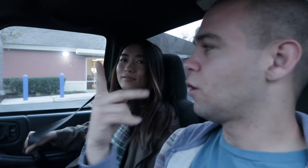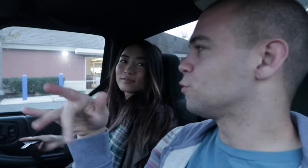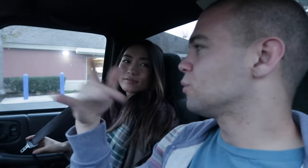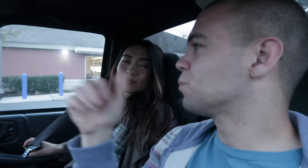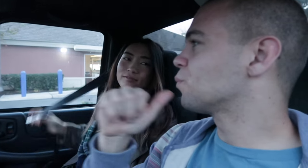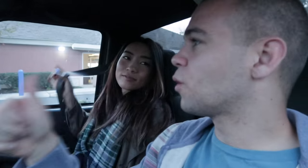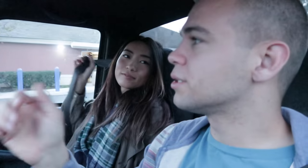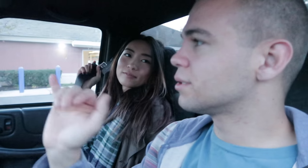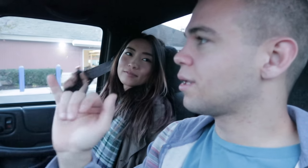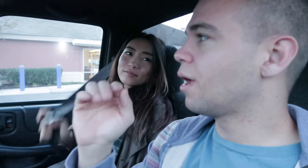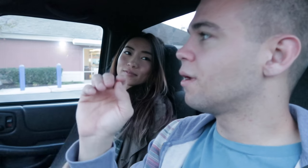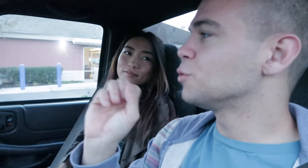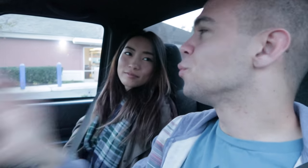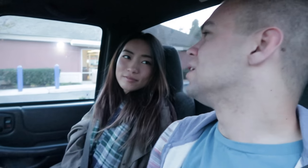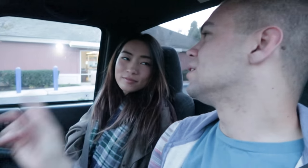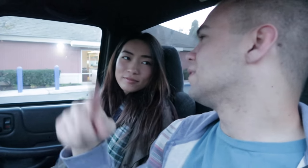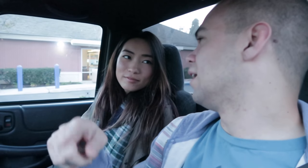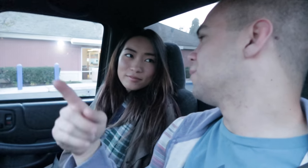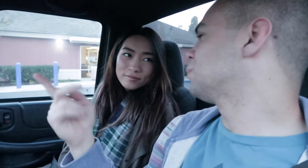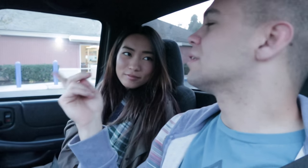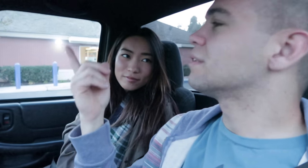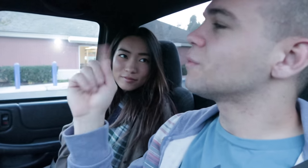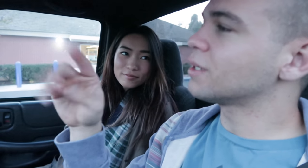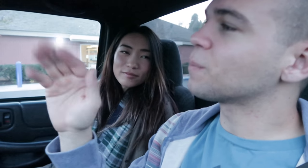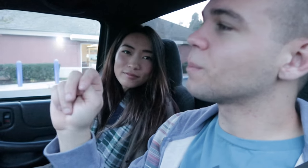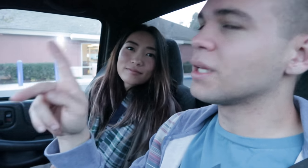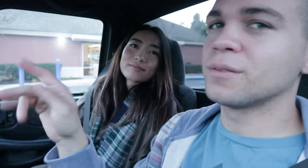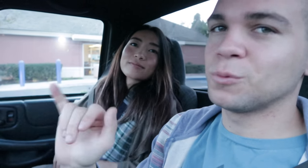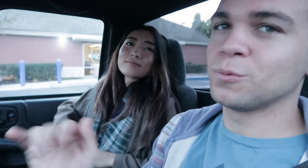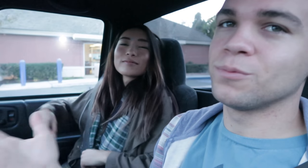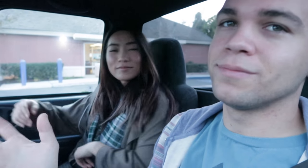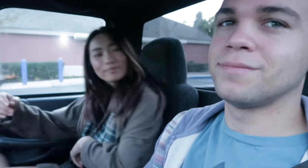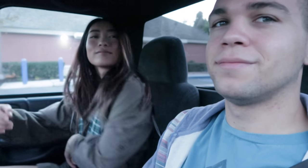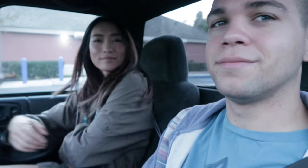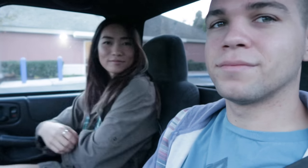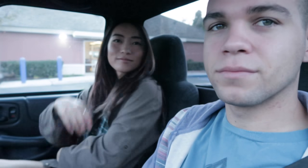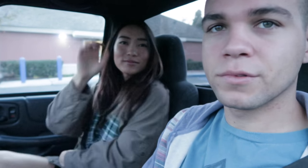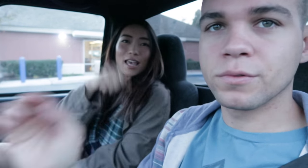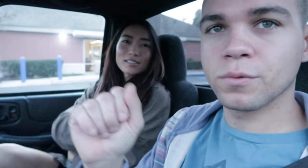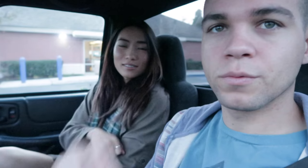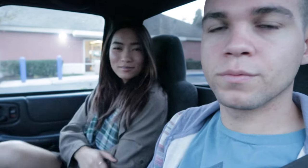at least this trip wasnt like a waste of tine we went to the bank too yes